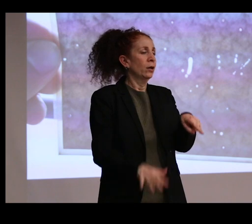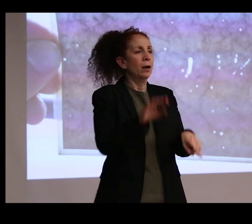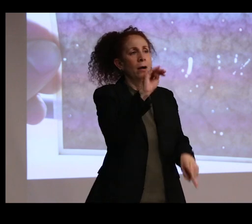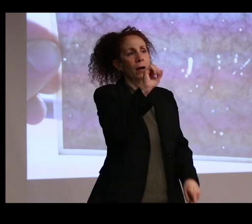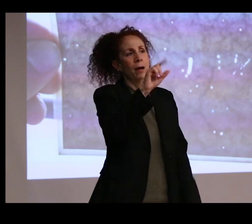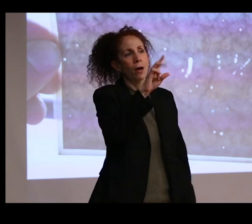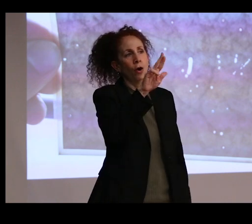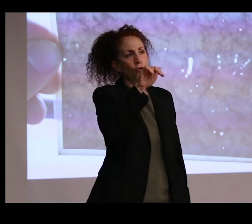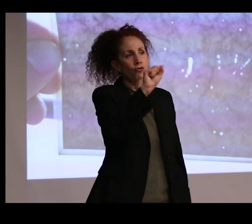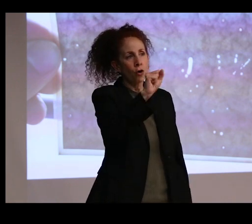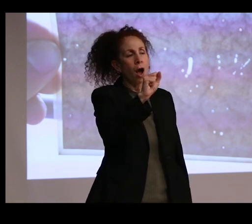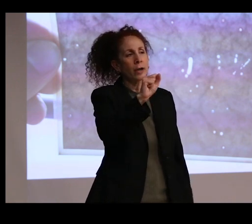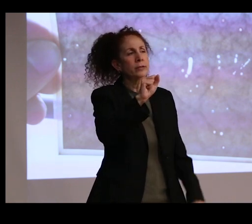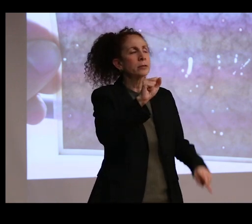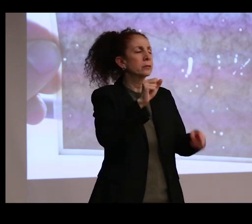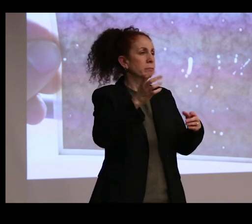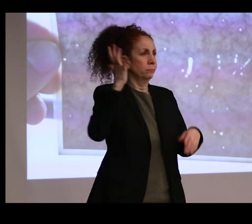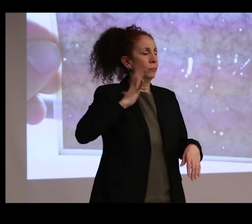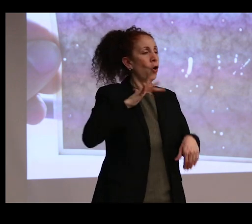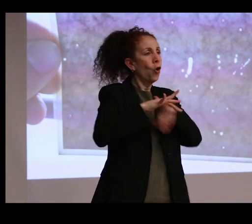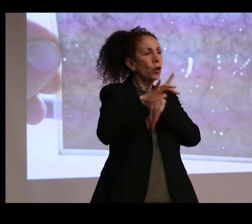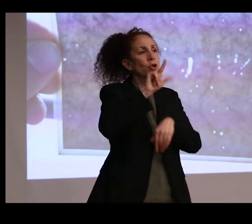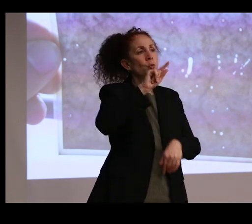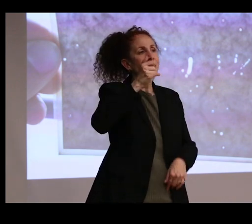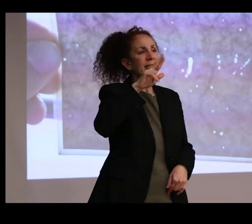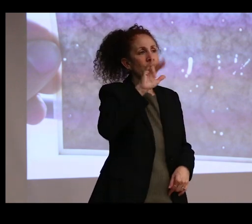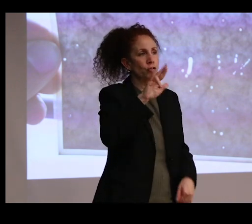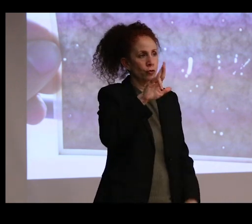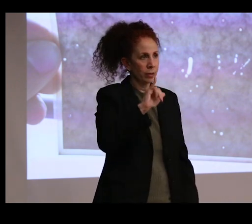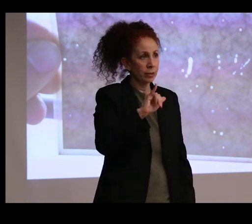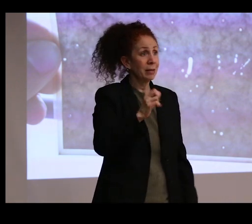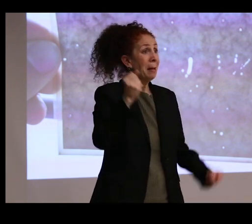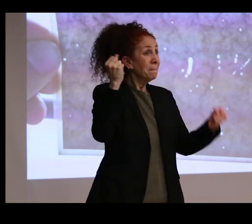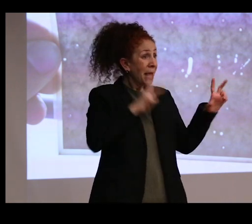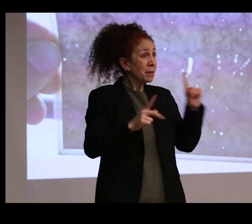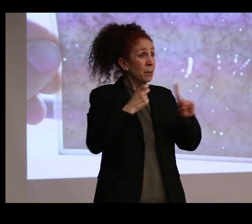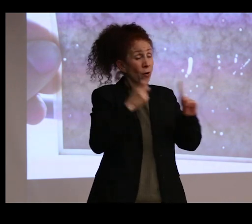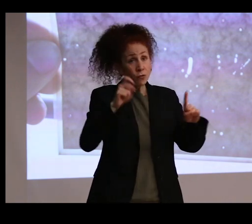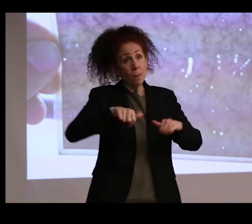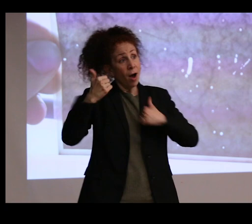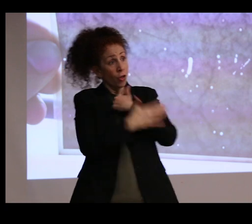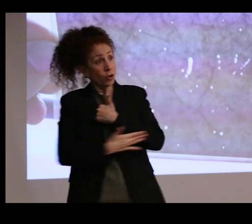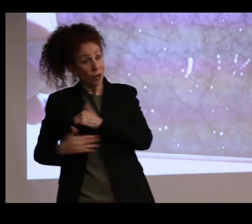by the early 20th century, is this place that's getting all of these migrant workers from all over southern India, and they